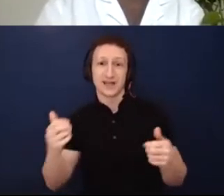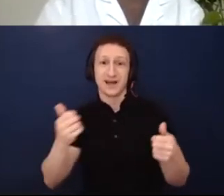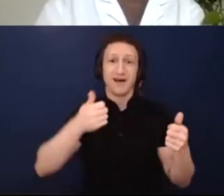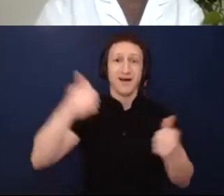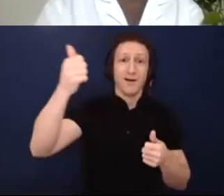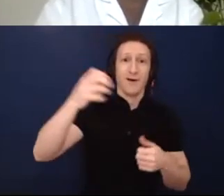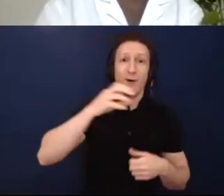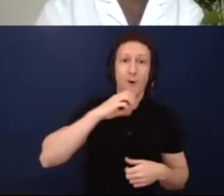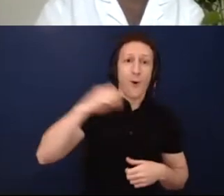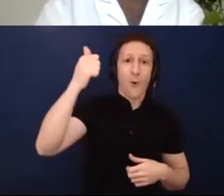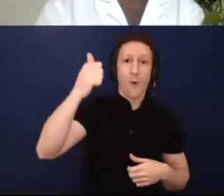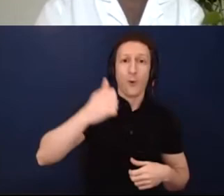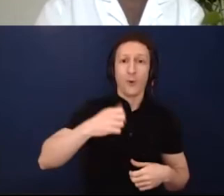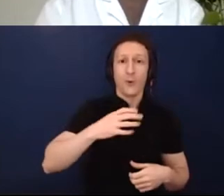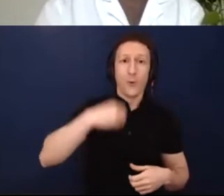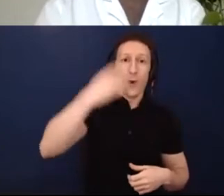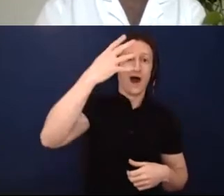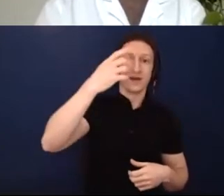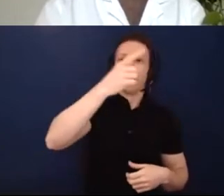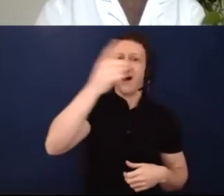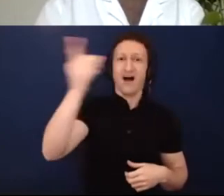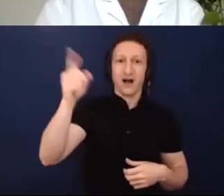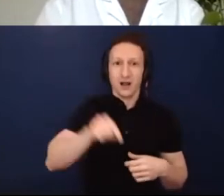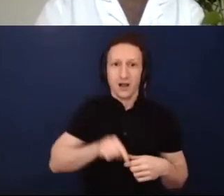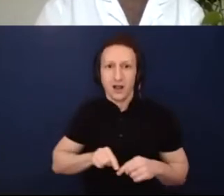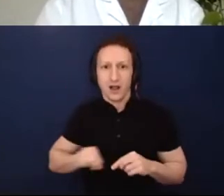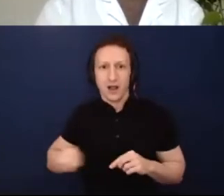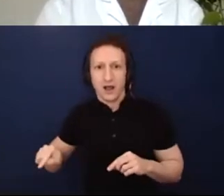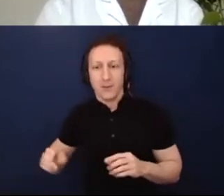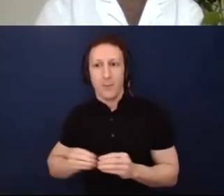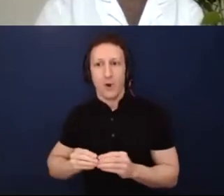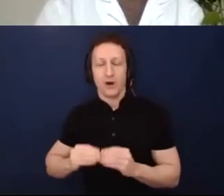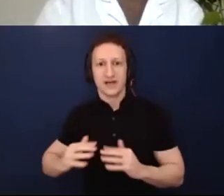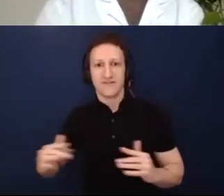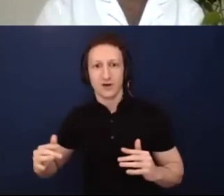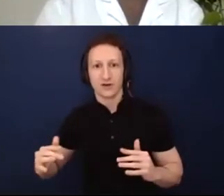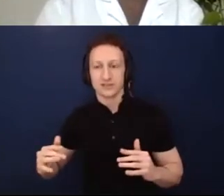That can be a whole different panel to talk about. But that was just